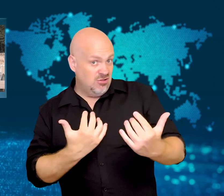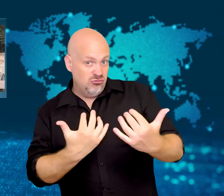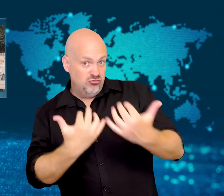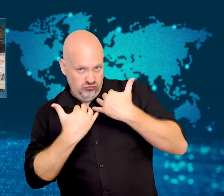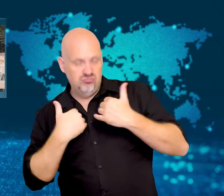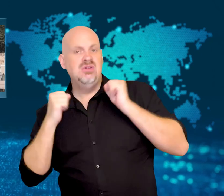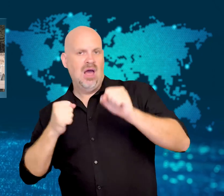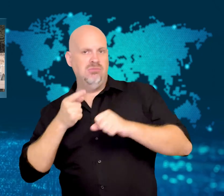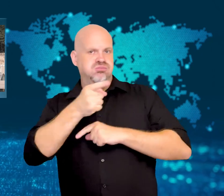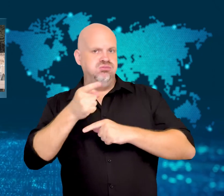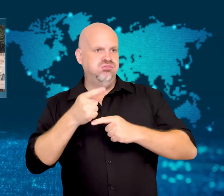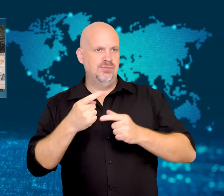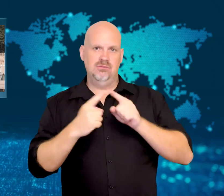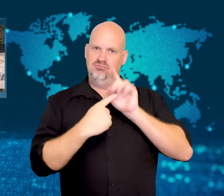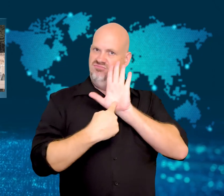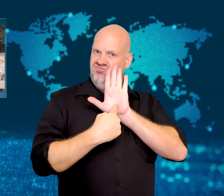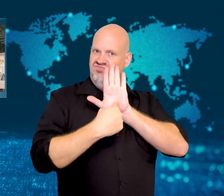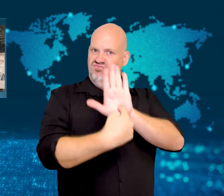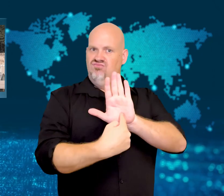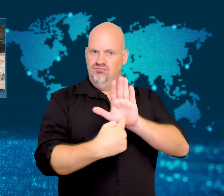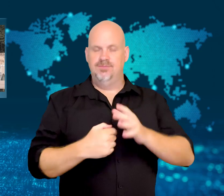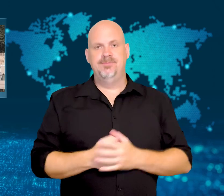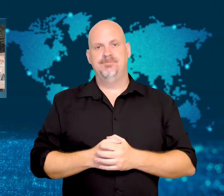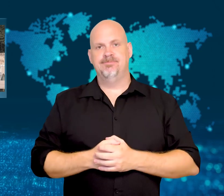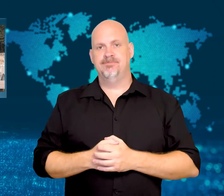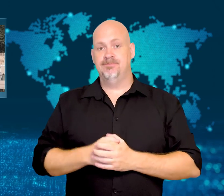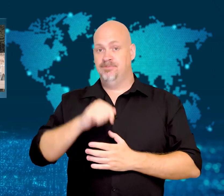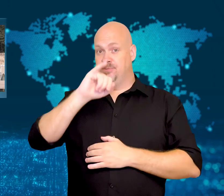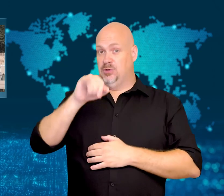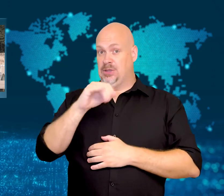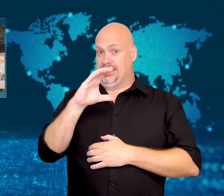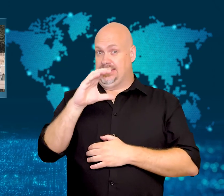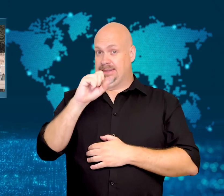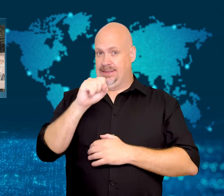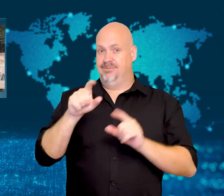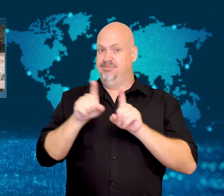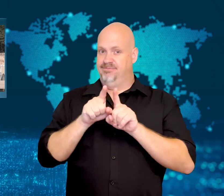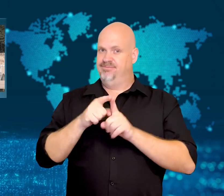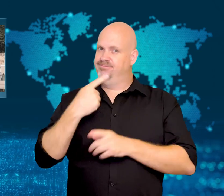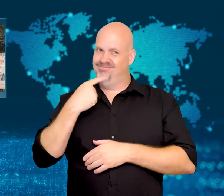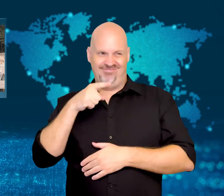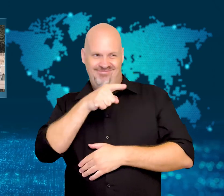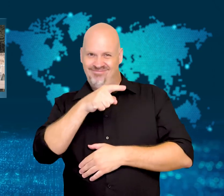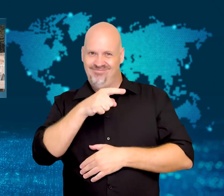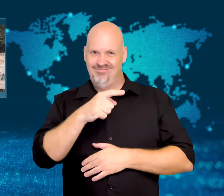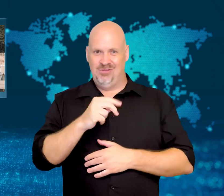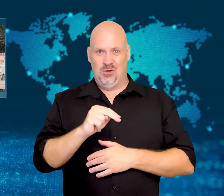The JSC also condemned North Korea's missile launches,